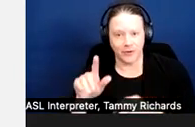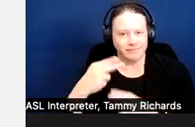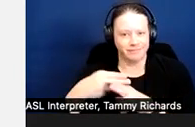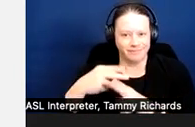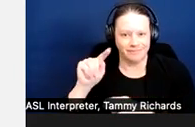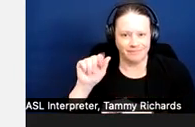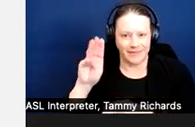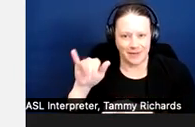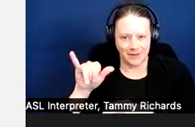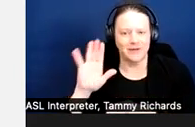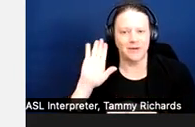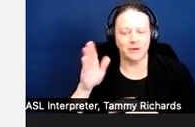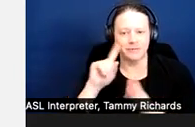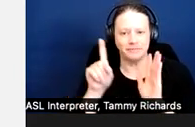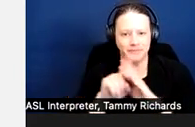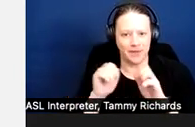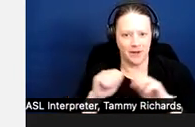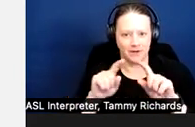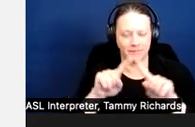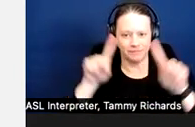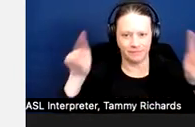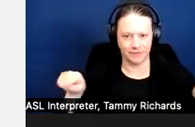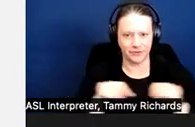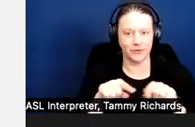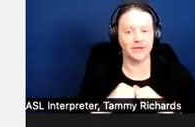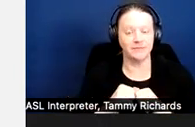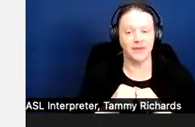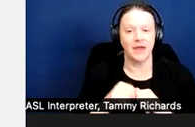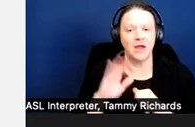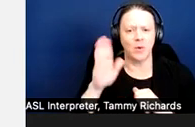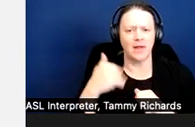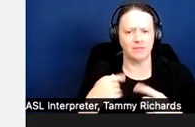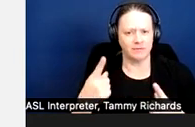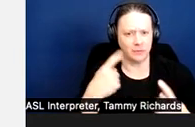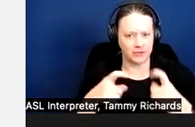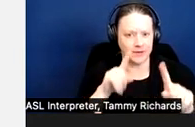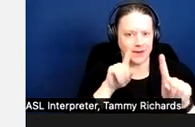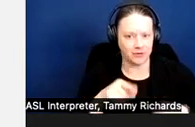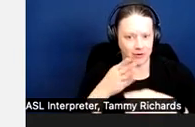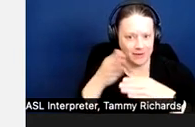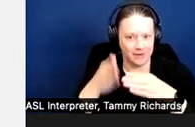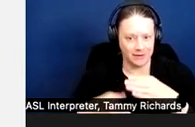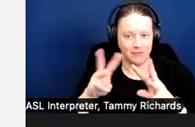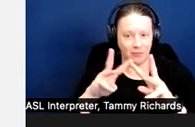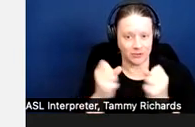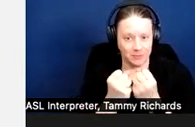There will be a Q&A at the end of the webinar and also an evaluation form link sent to you